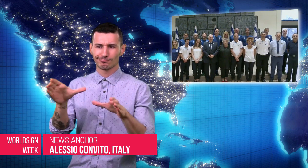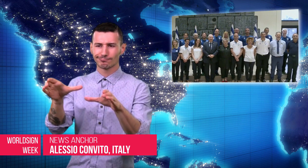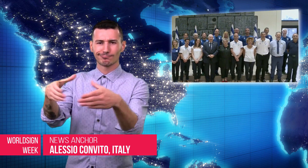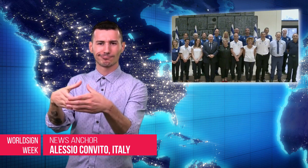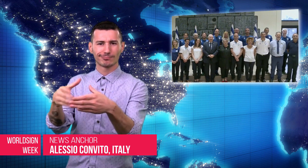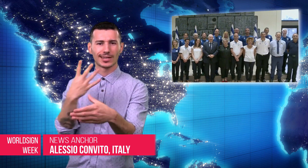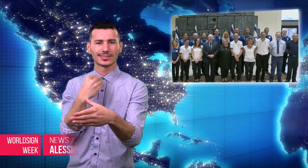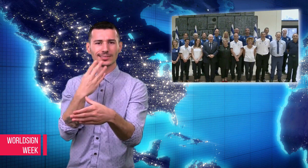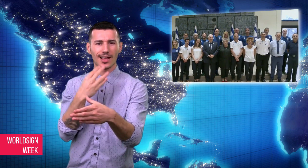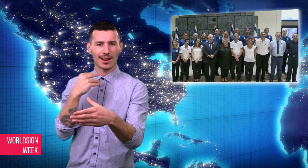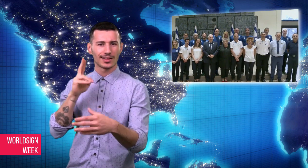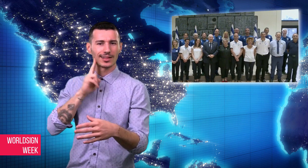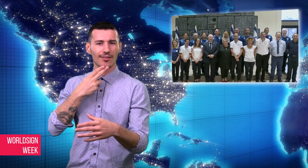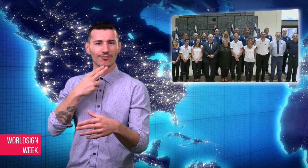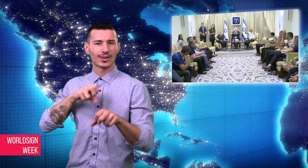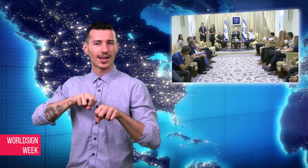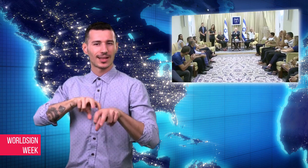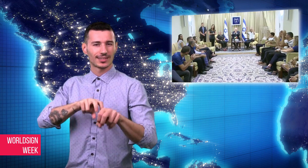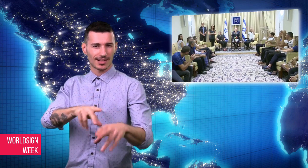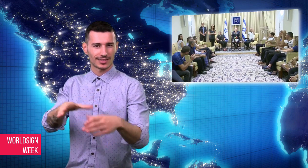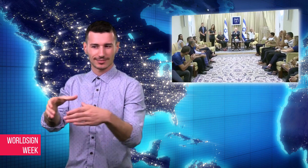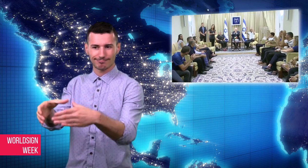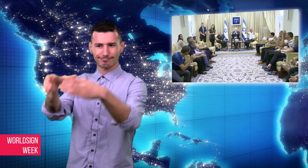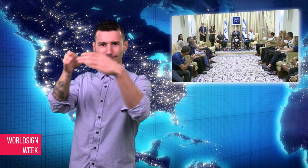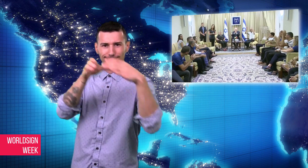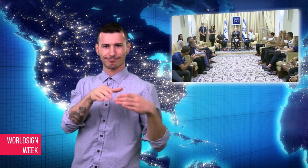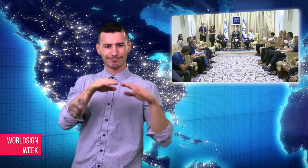President’s Residence to show his